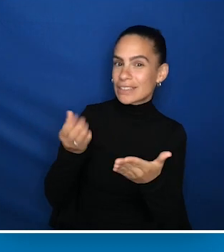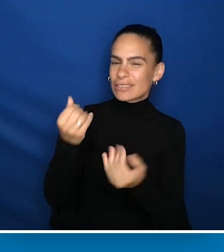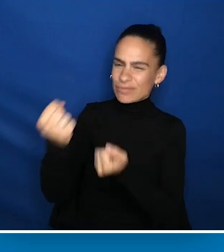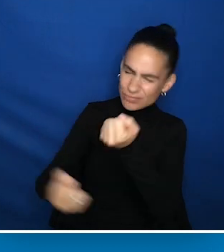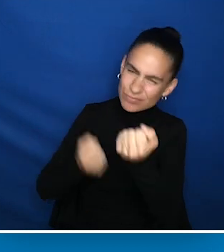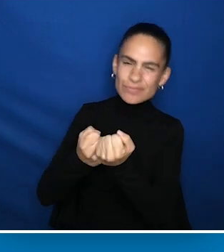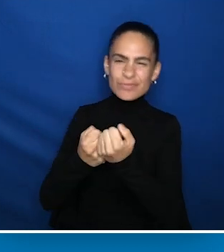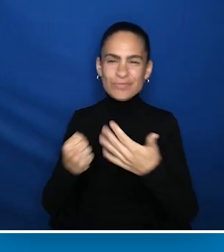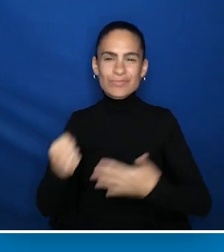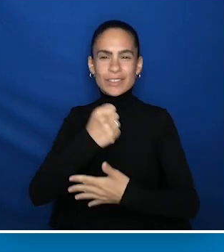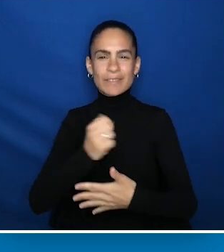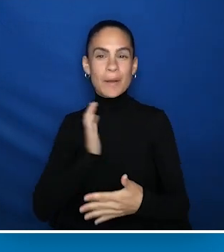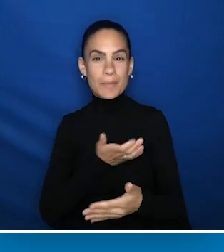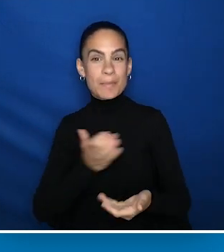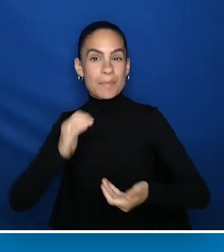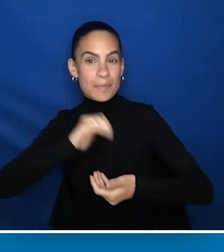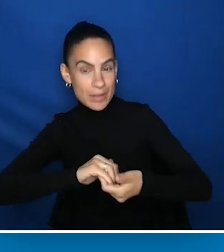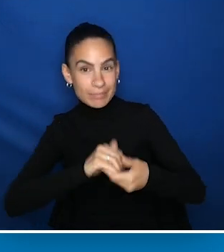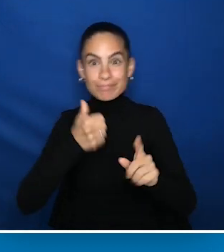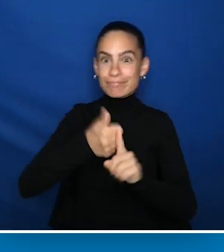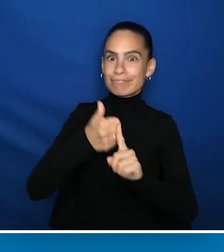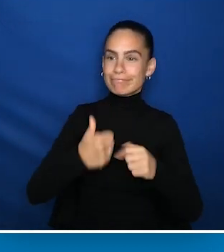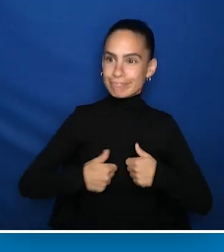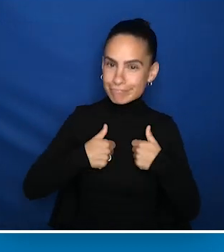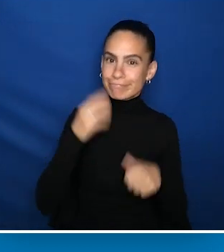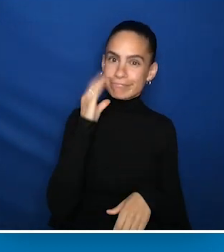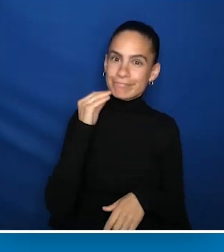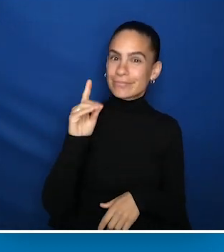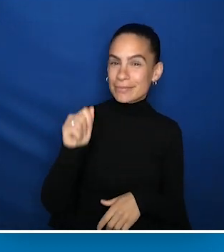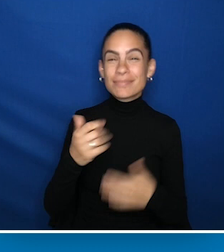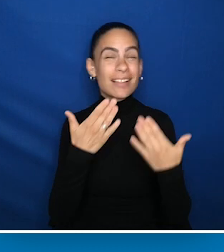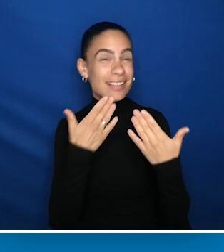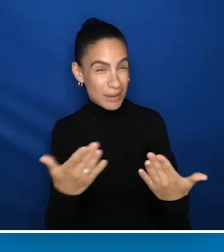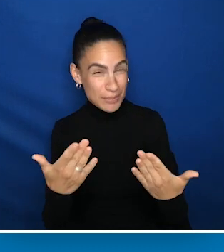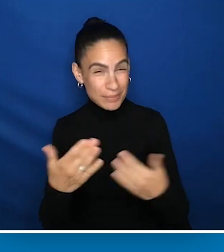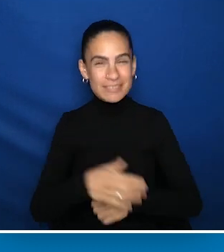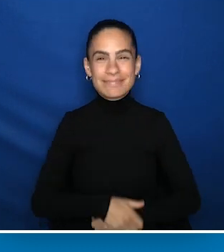championing the priorities of our partners living with disabilities. Thank you.